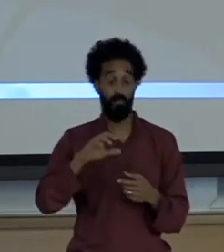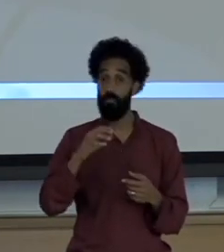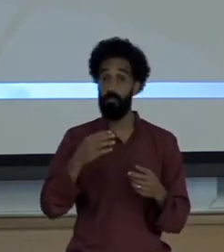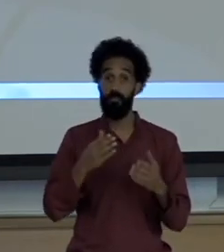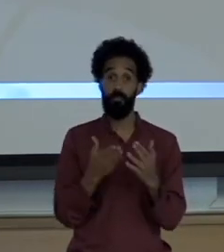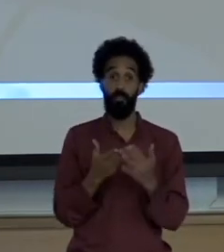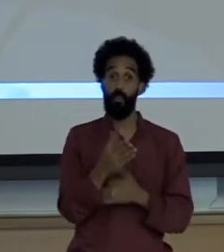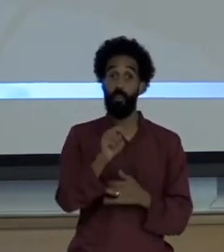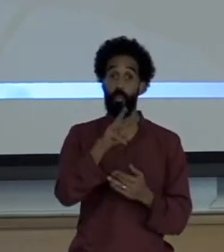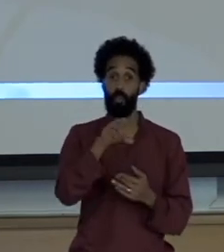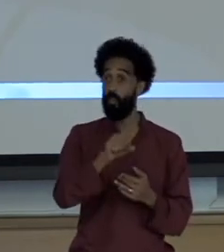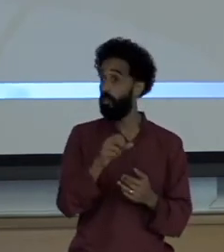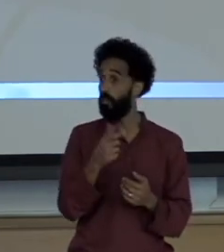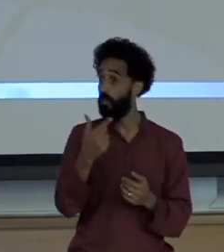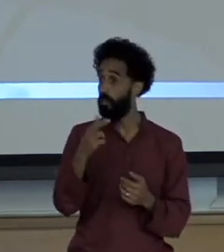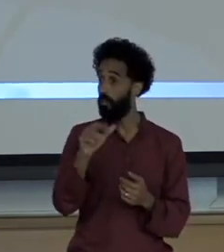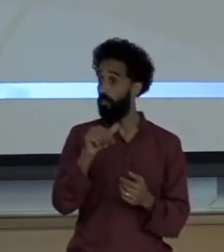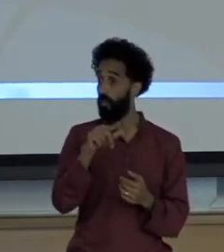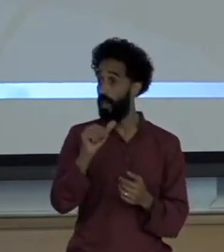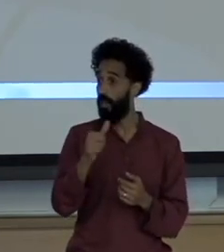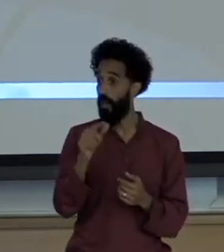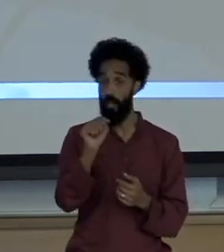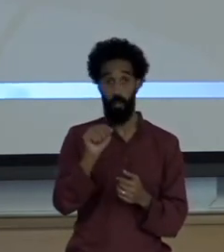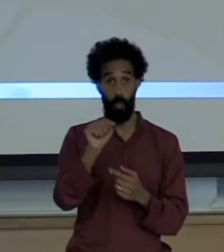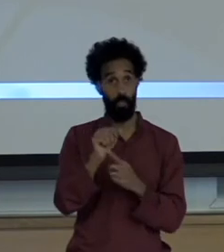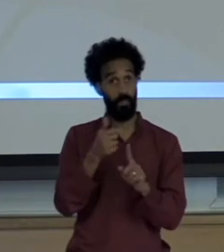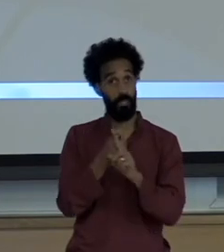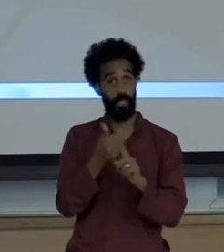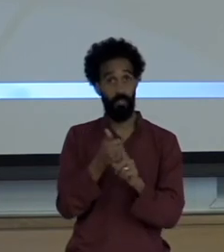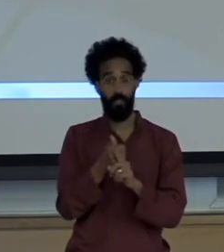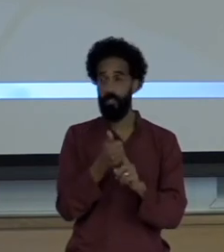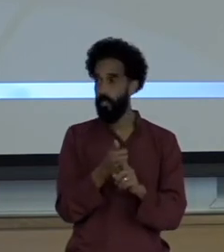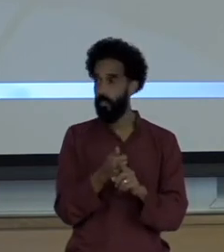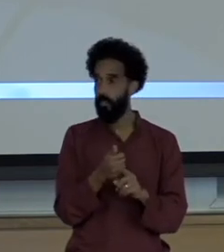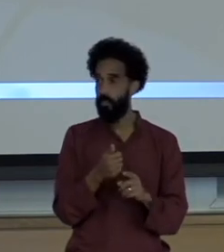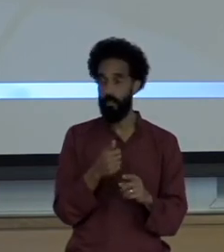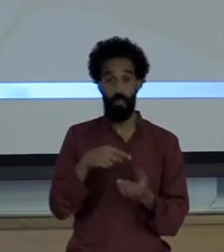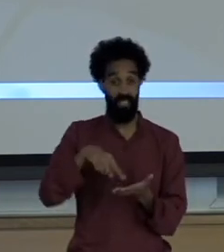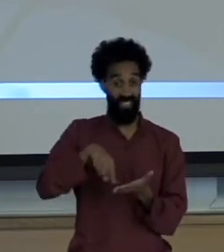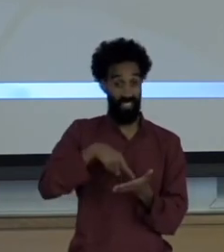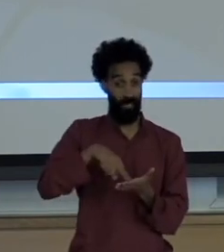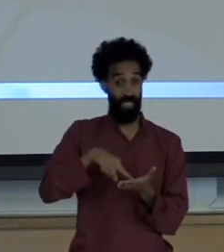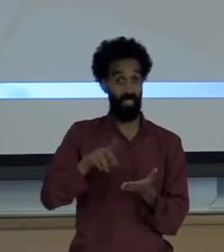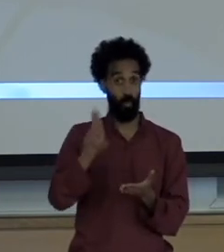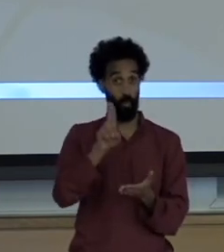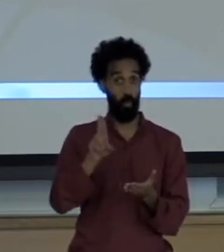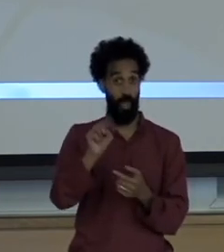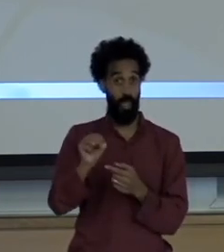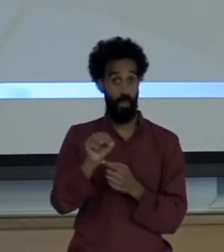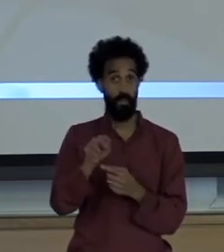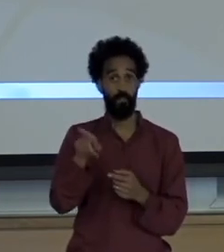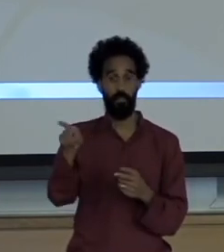Greta ThunBerg's voice rang out with indignation this week at the UN at what the grown-ups have wrought